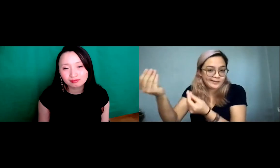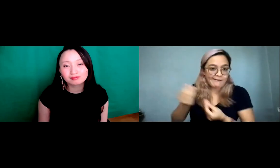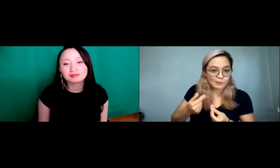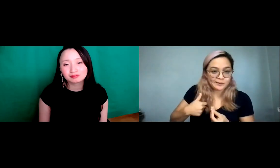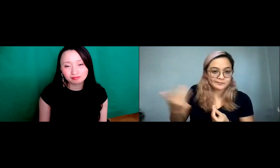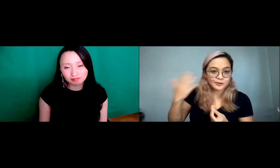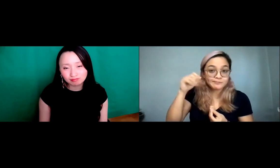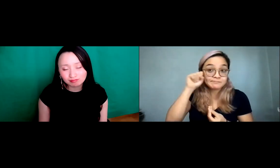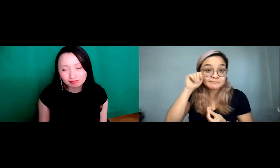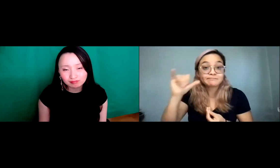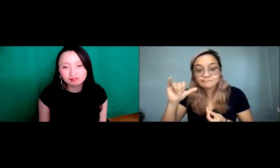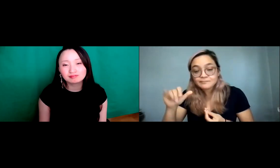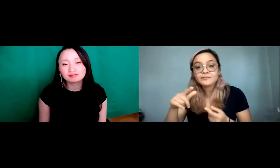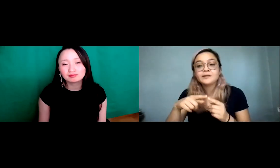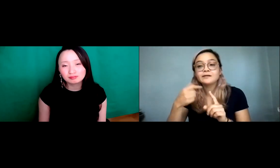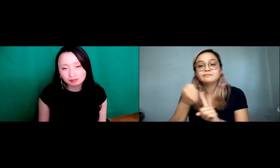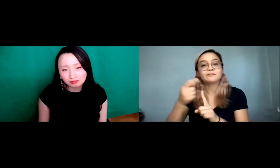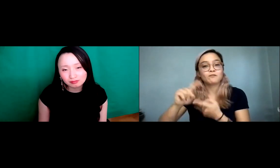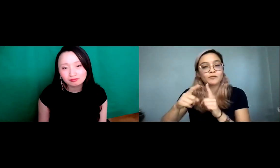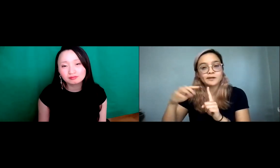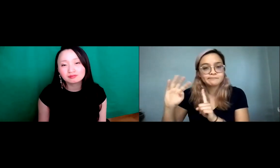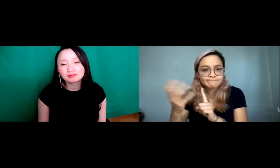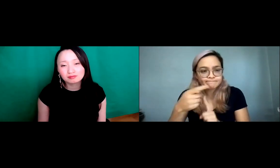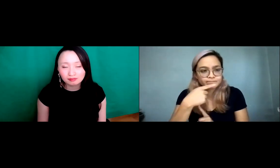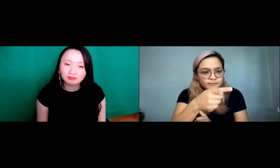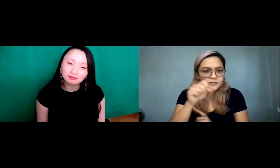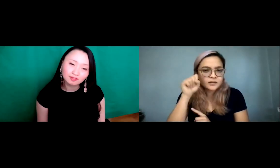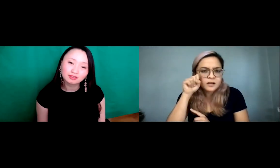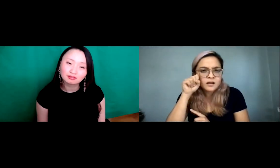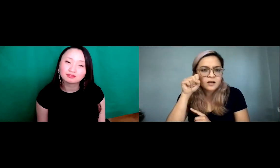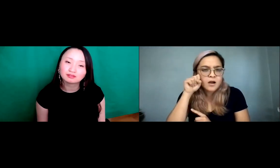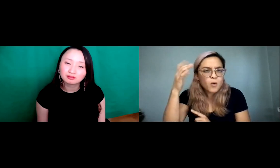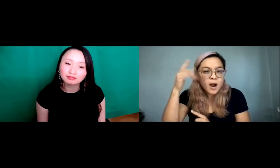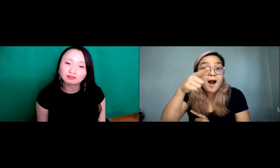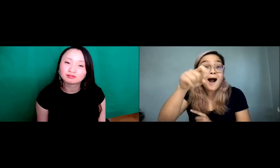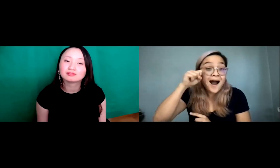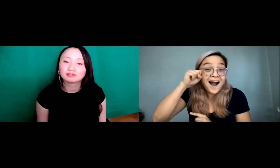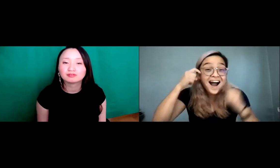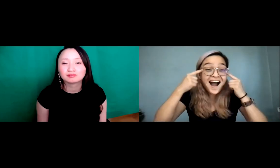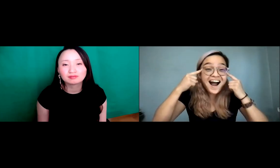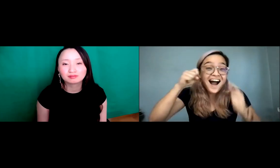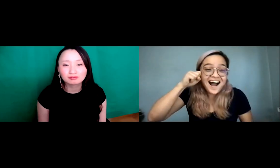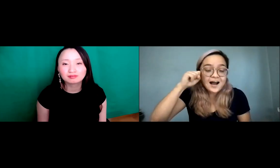signing this is over by the I. By my eye. And then a friend of mine asked